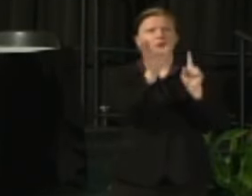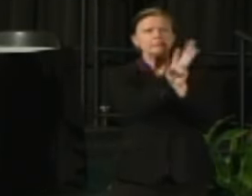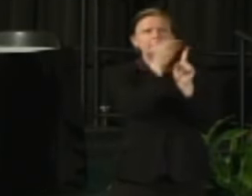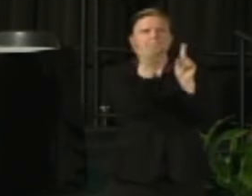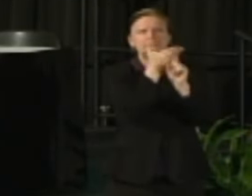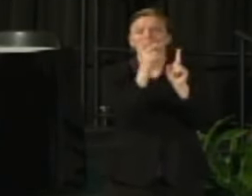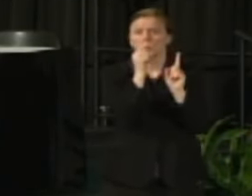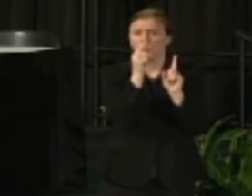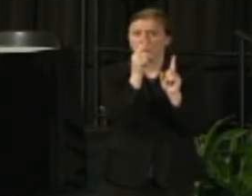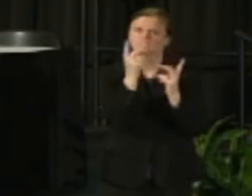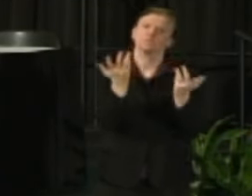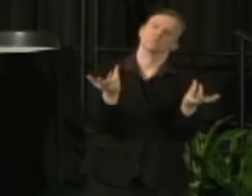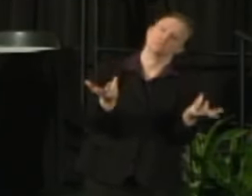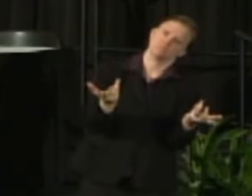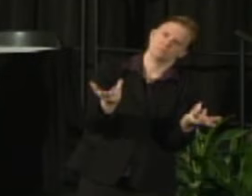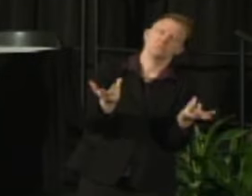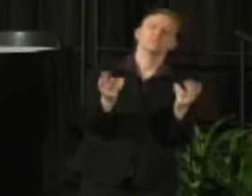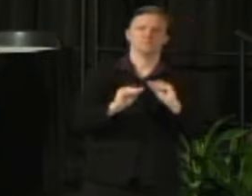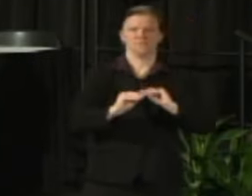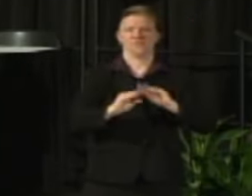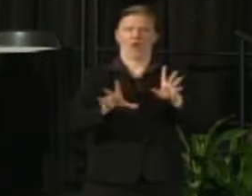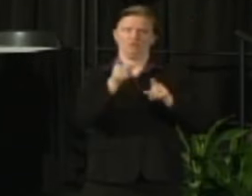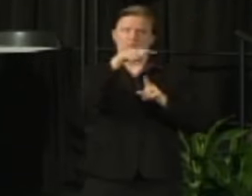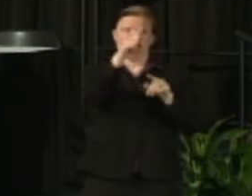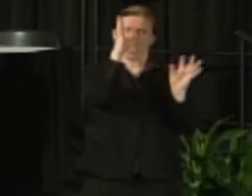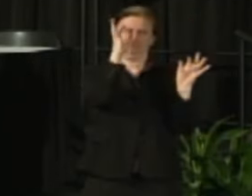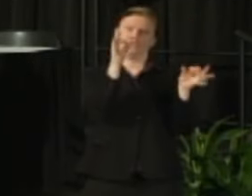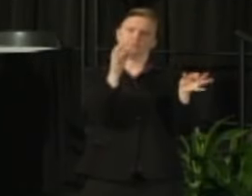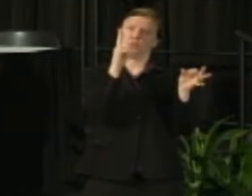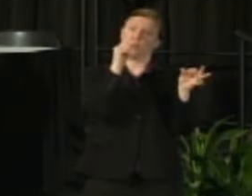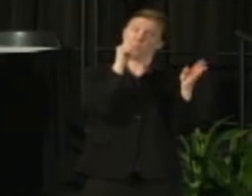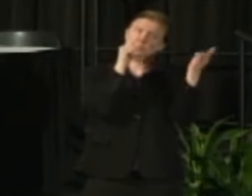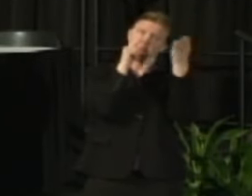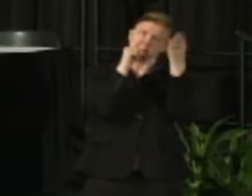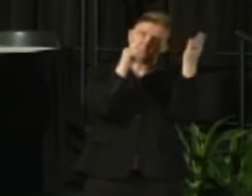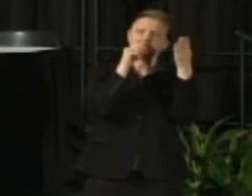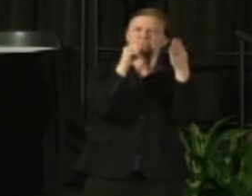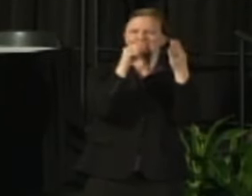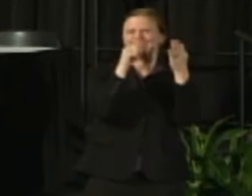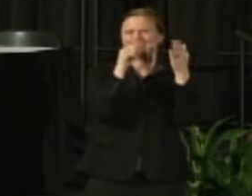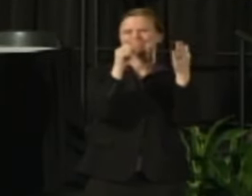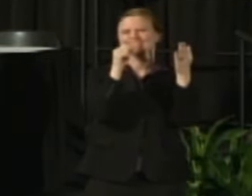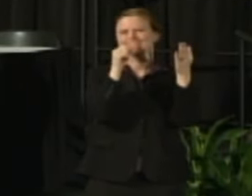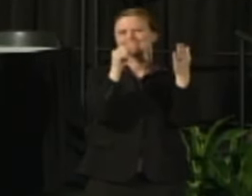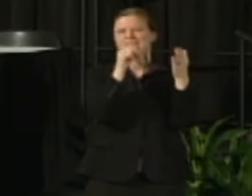Well obviously the people who ultimately will make the decision on what happens with the budget are the state legislators.